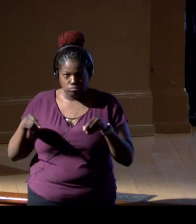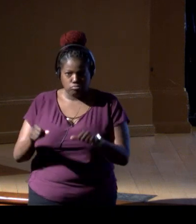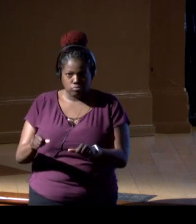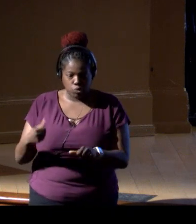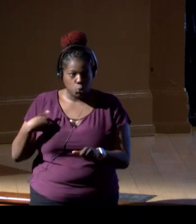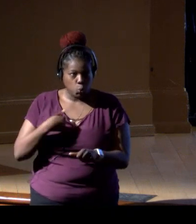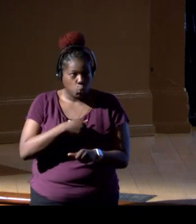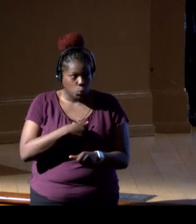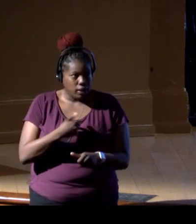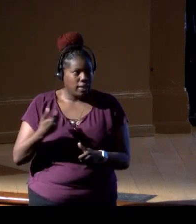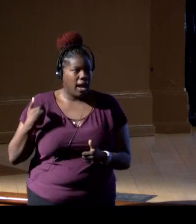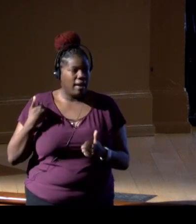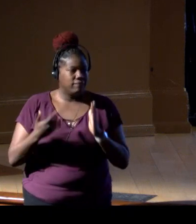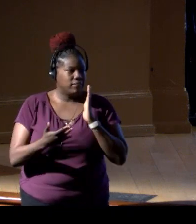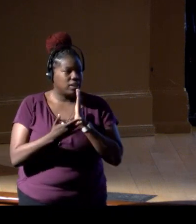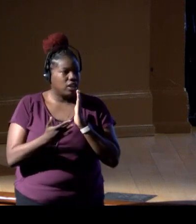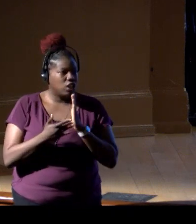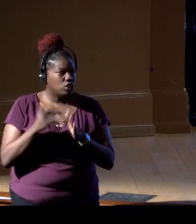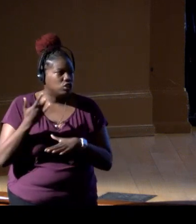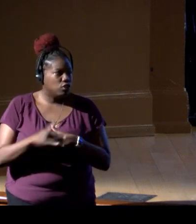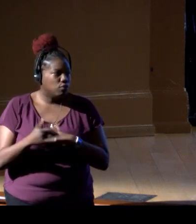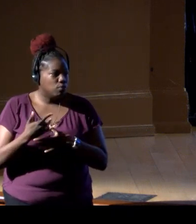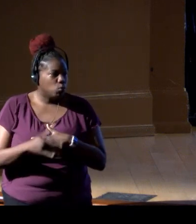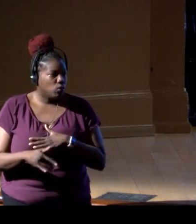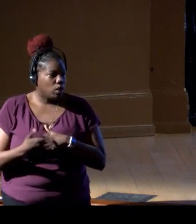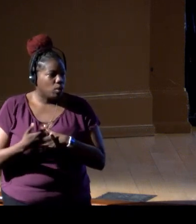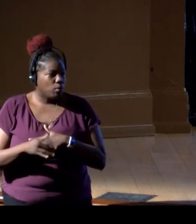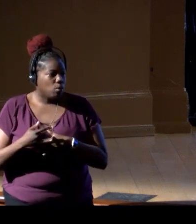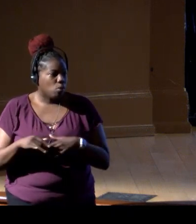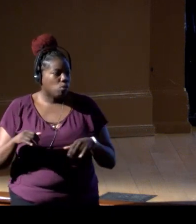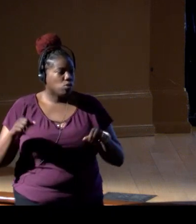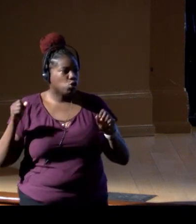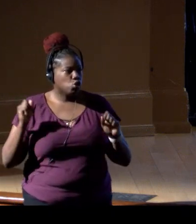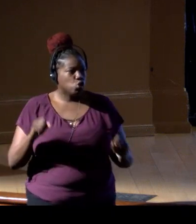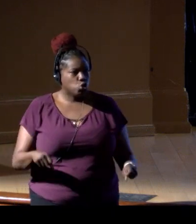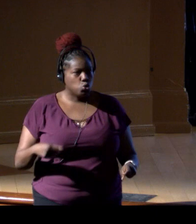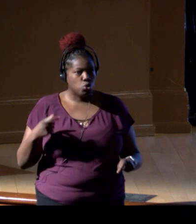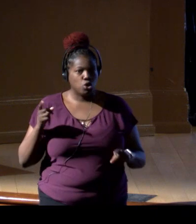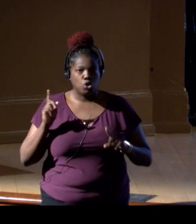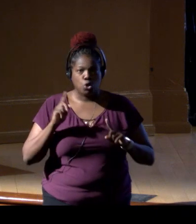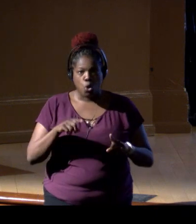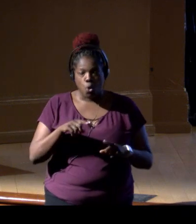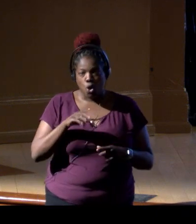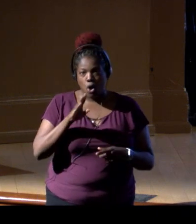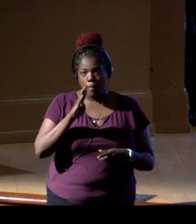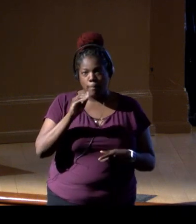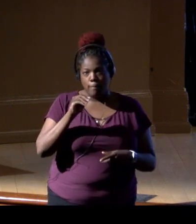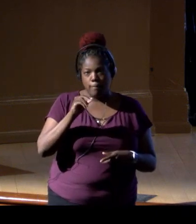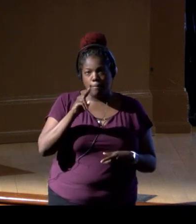we've got technology that's commercially available. You can go out on a buoy. You can put it on a profiler.